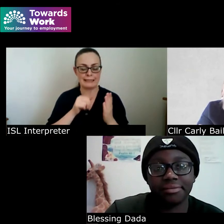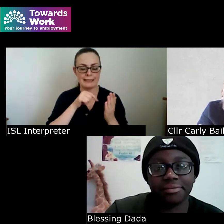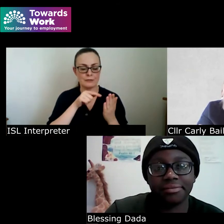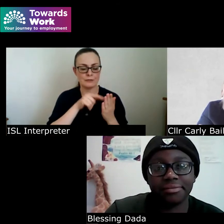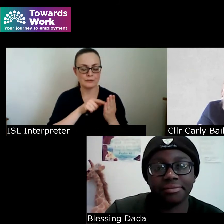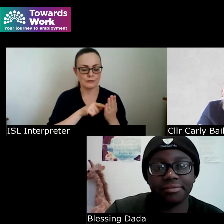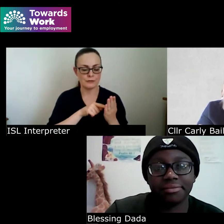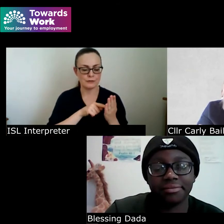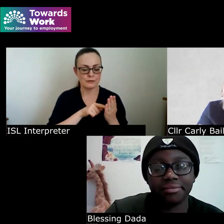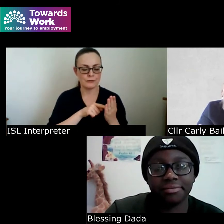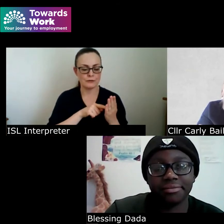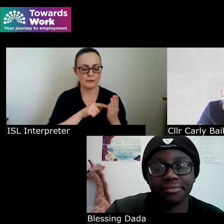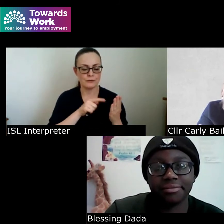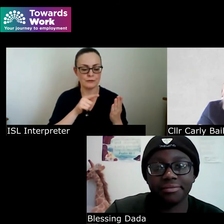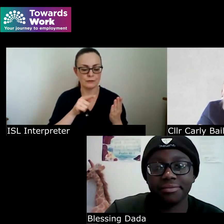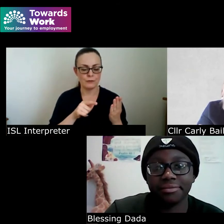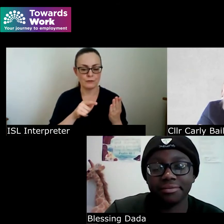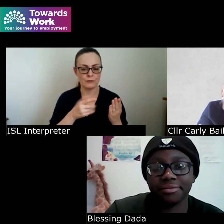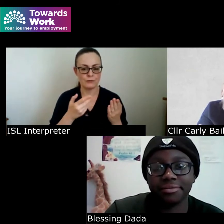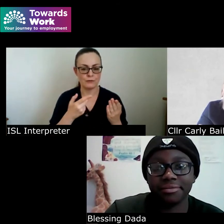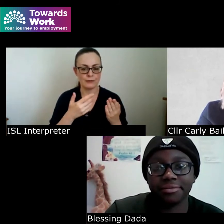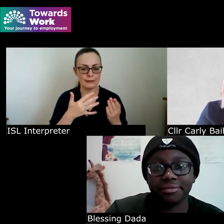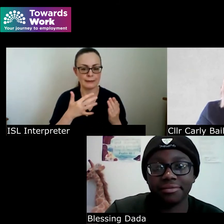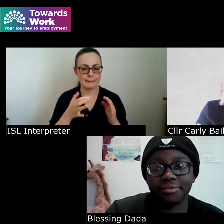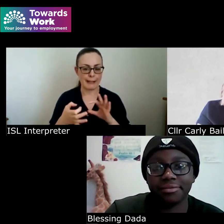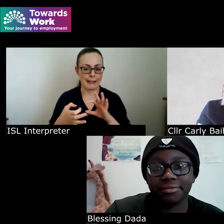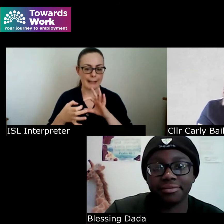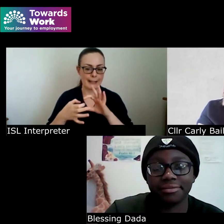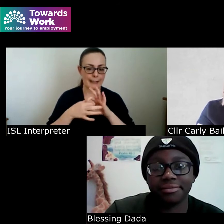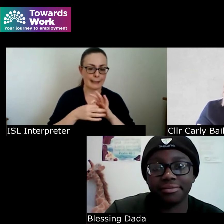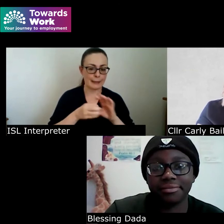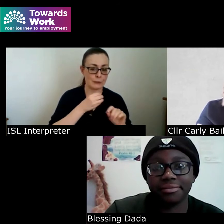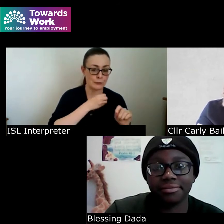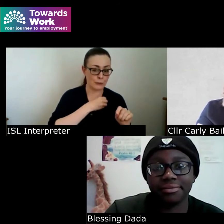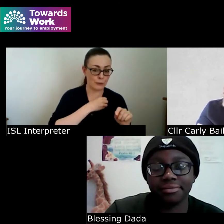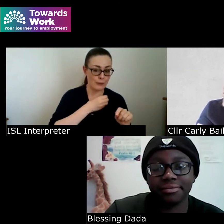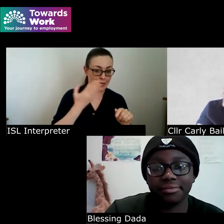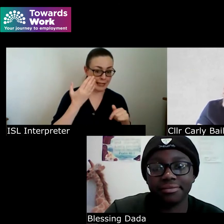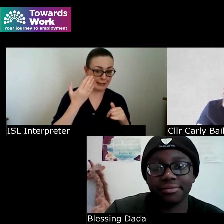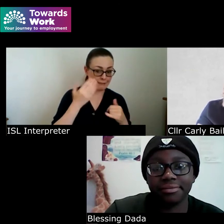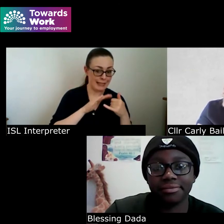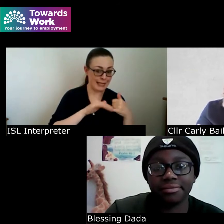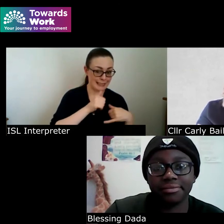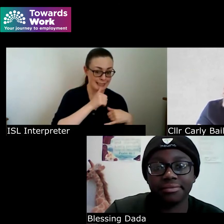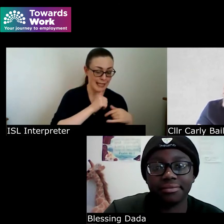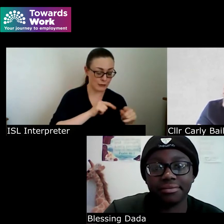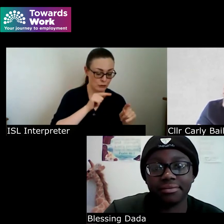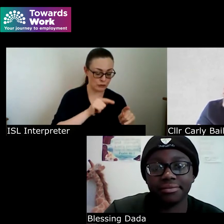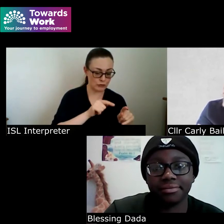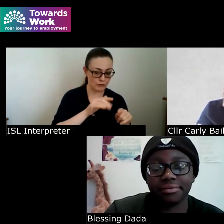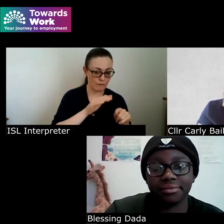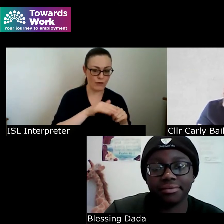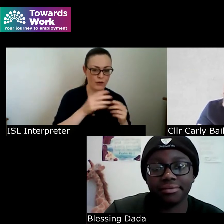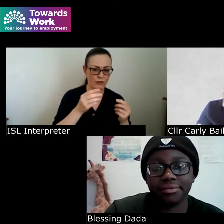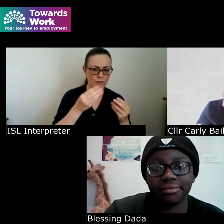she had said there in relation to um her previous answer in relation to surrounding yourself with uh